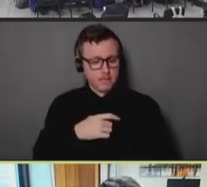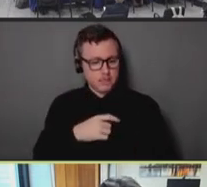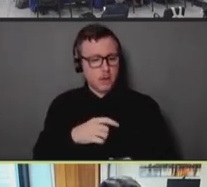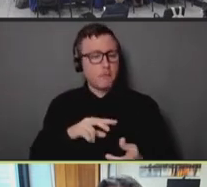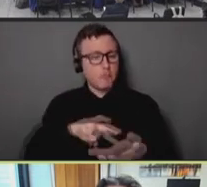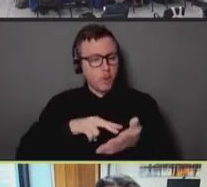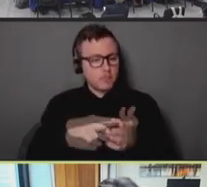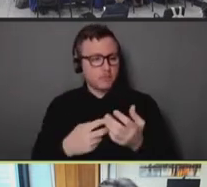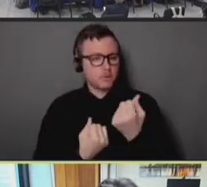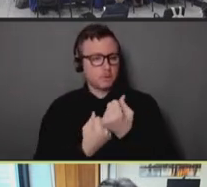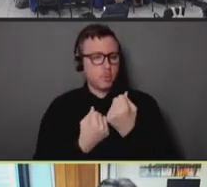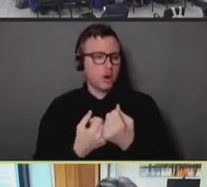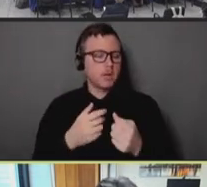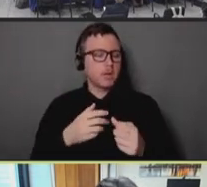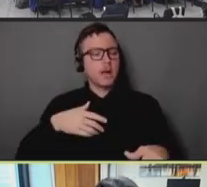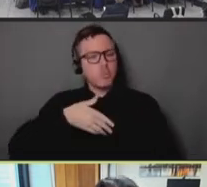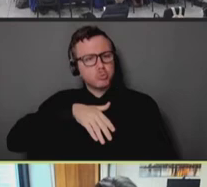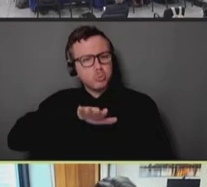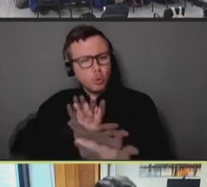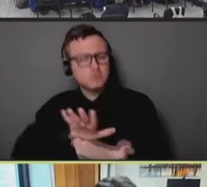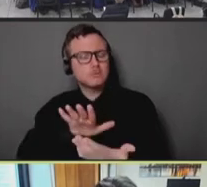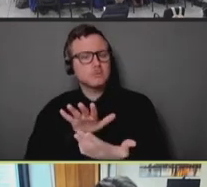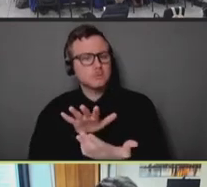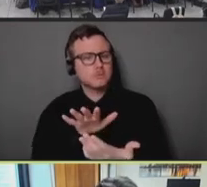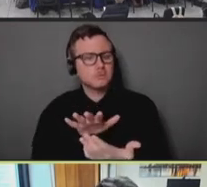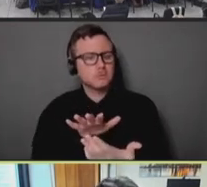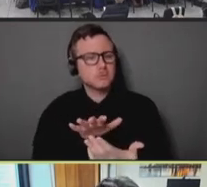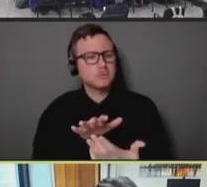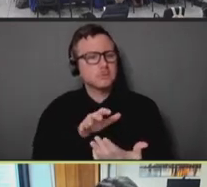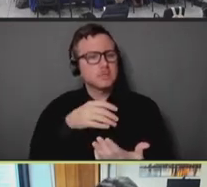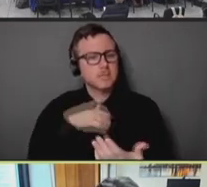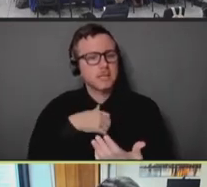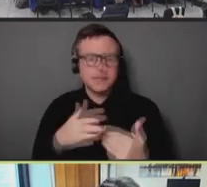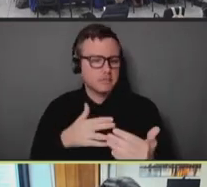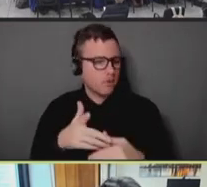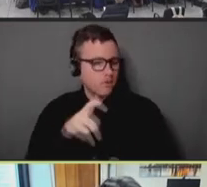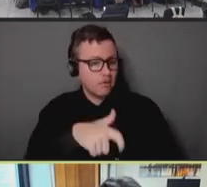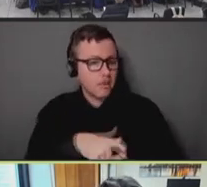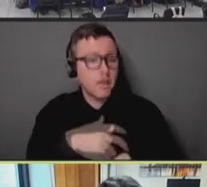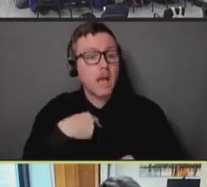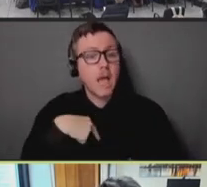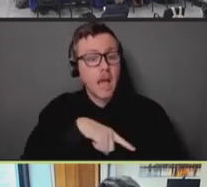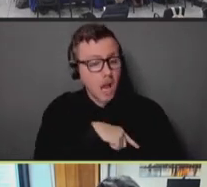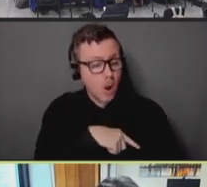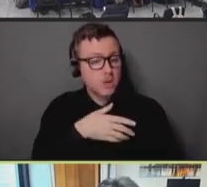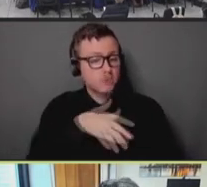however long it takes, but understanding that our strategies that emphasize speed